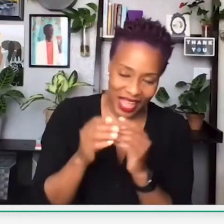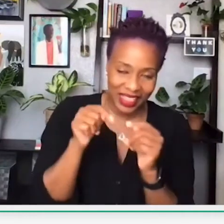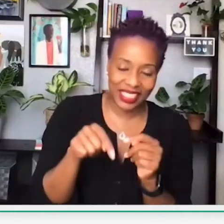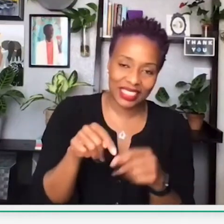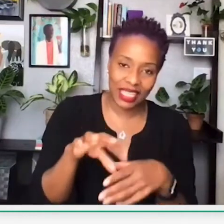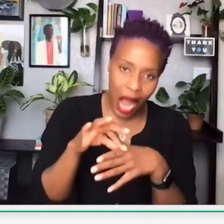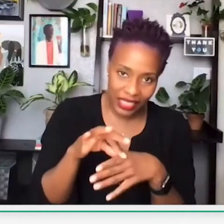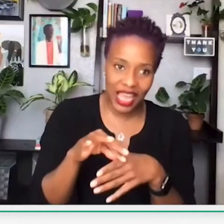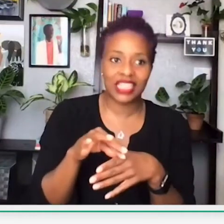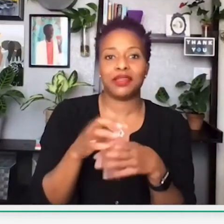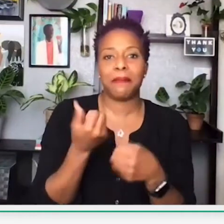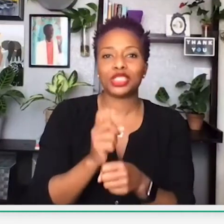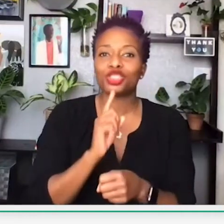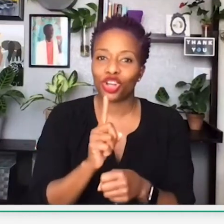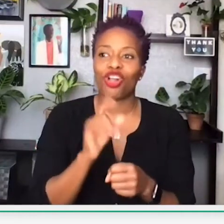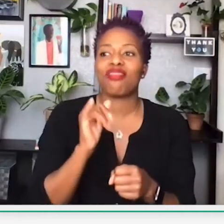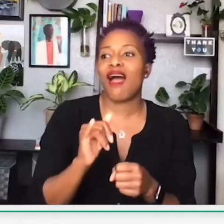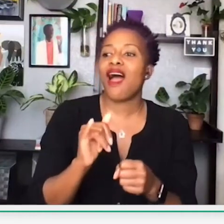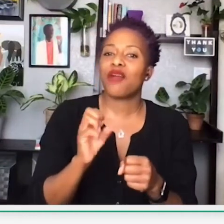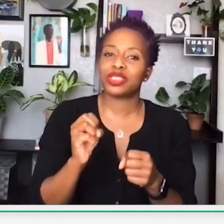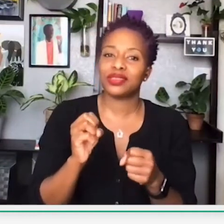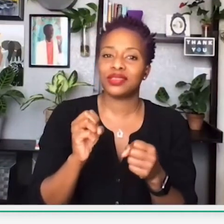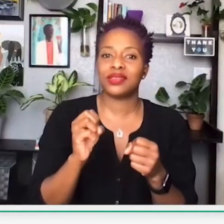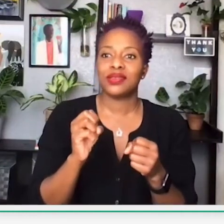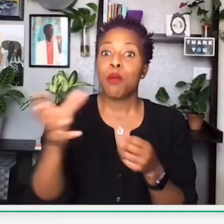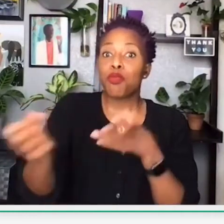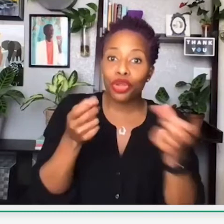really hard to plan this content, and make sure that